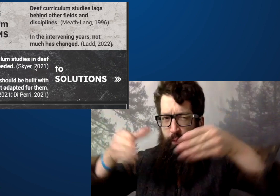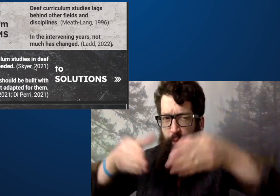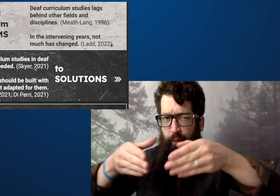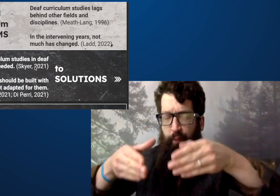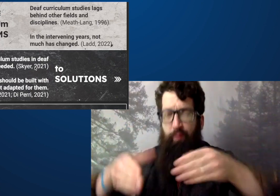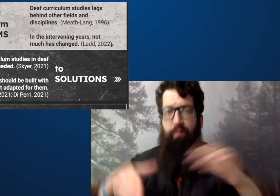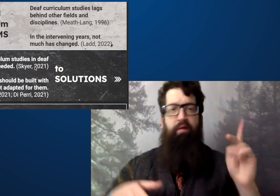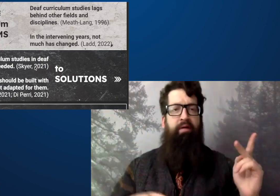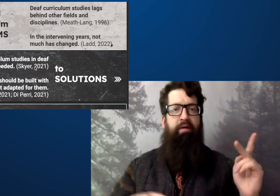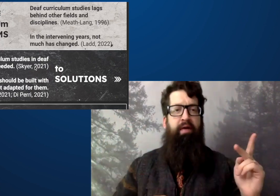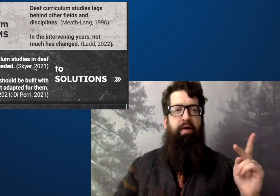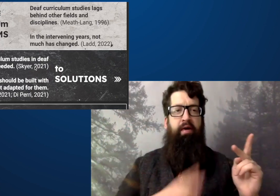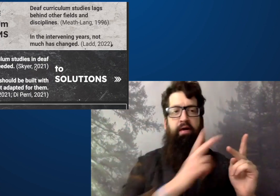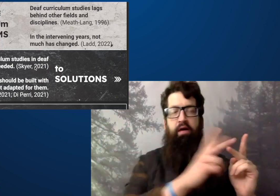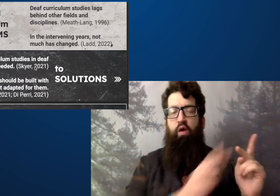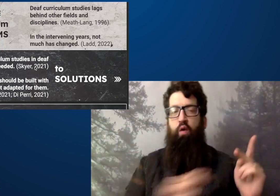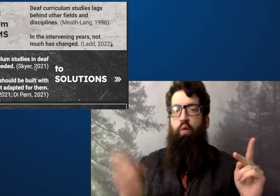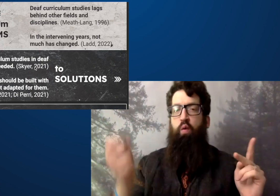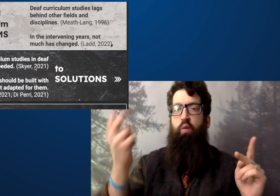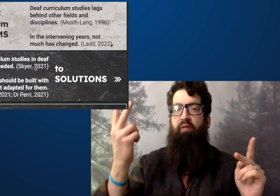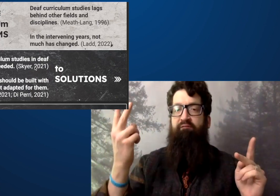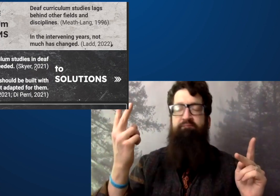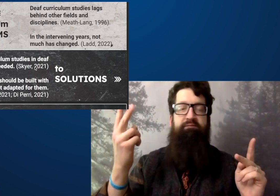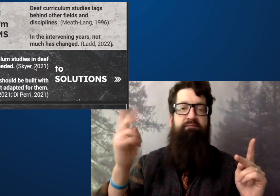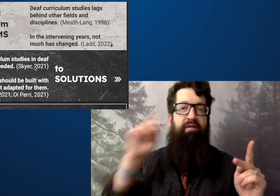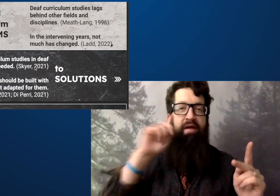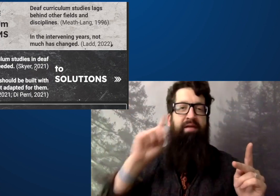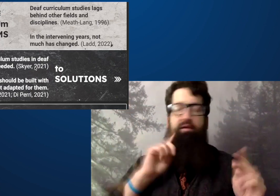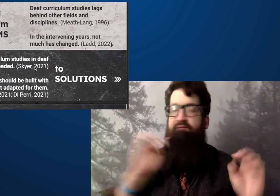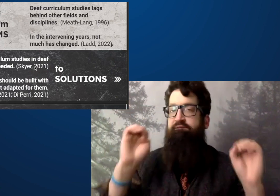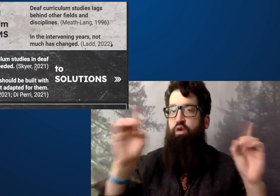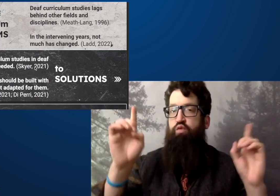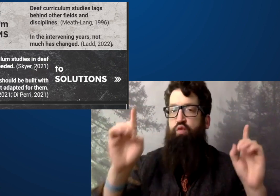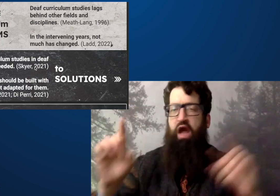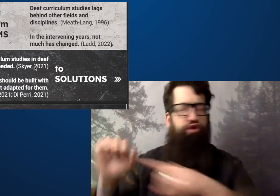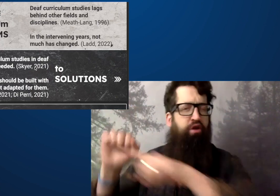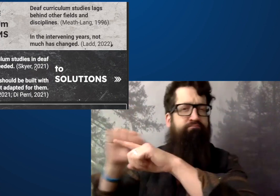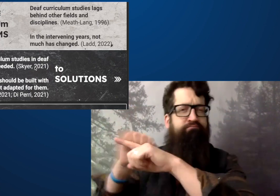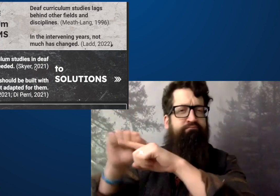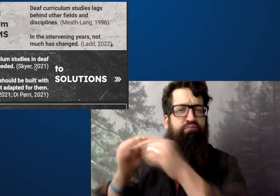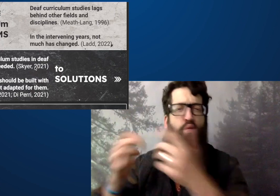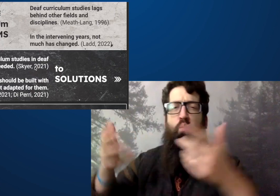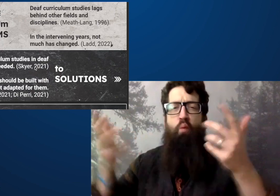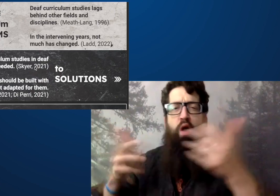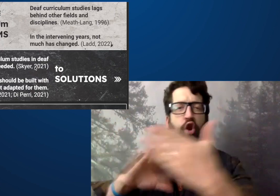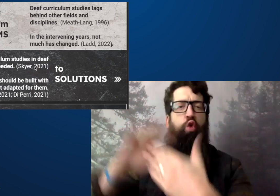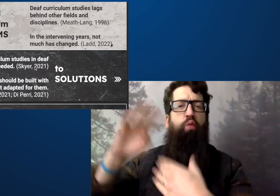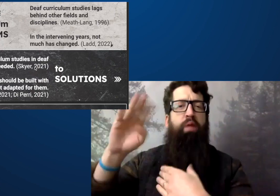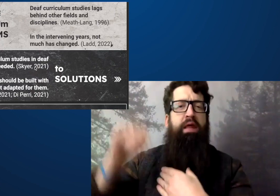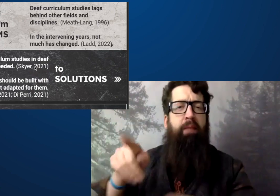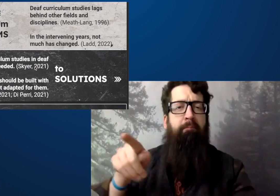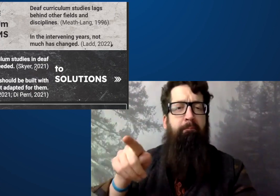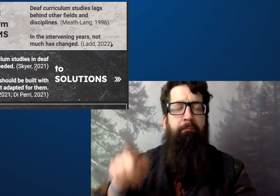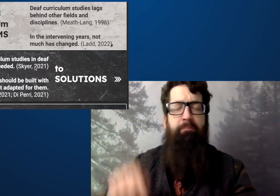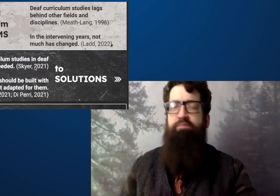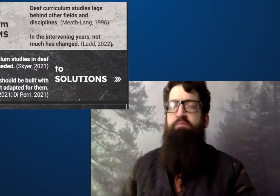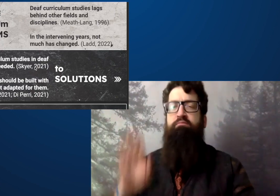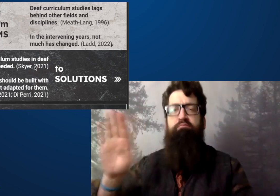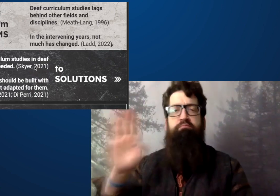This book really focuses and dives right into K to Twelve education and Deaf education and curriculum in that environment.